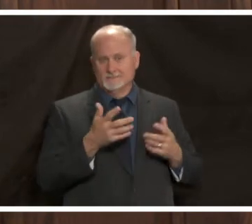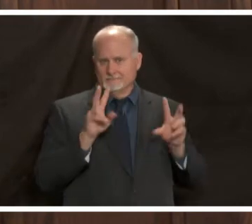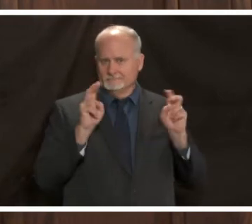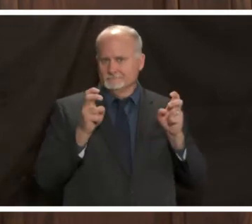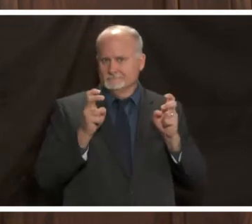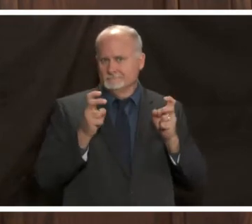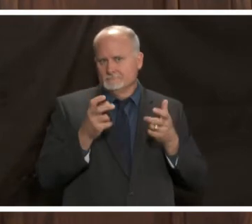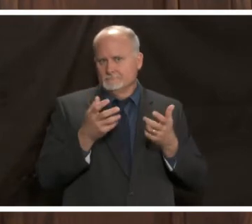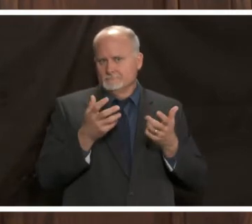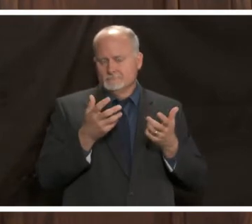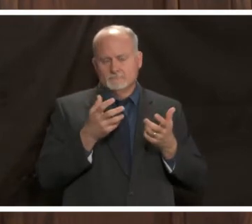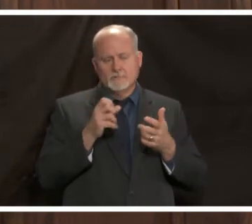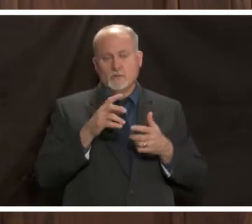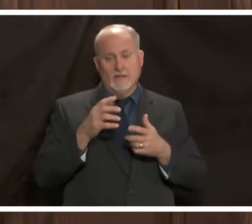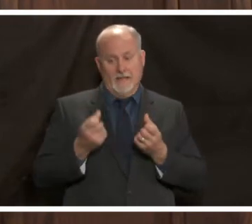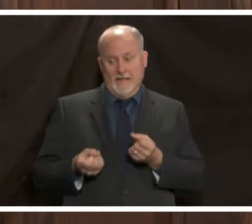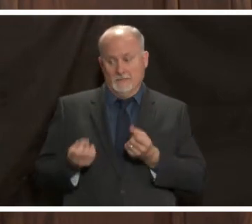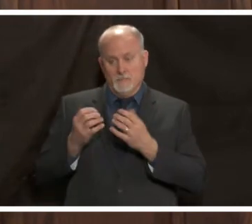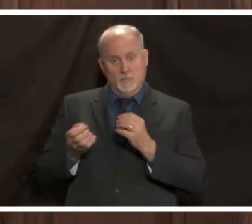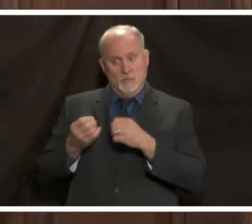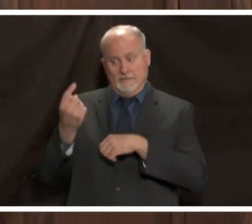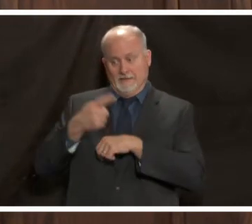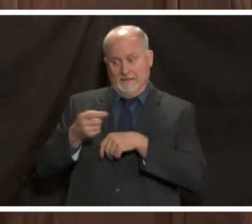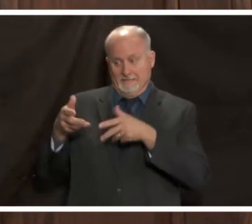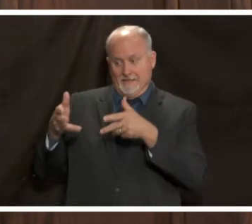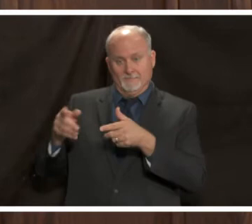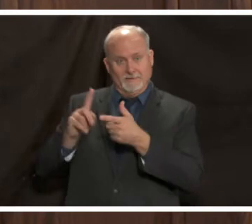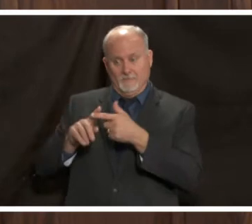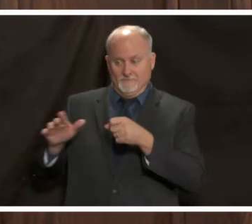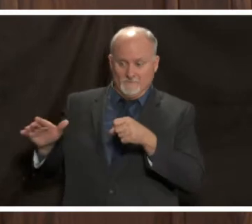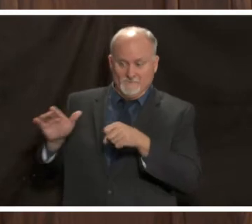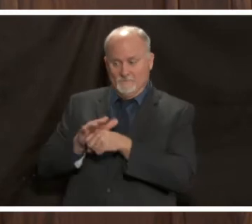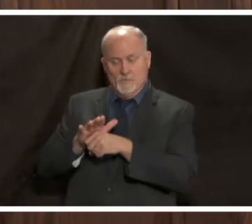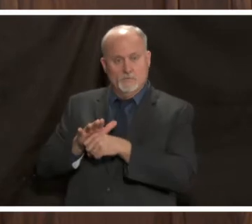tell you how many more days we have until the hospitals are completely full of covered patients